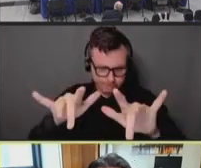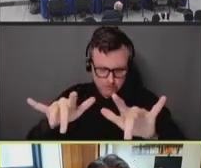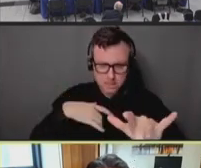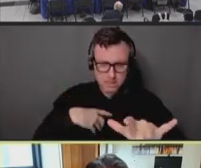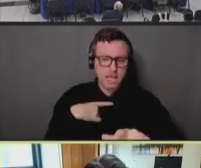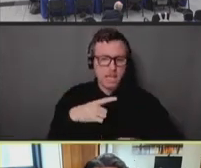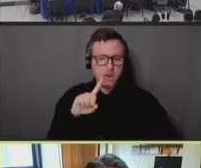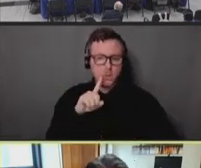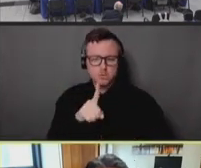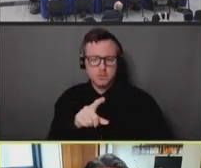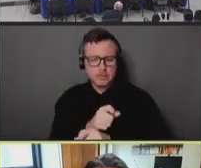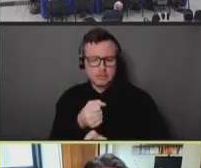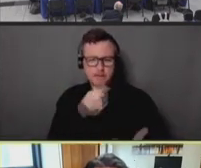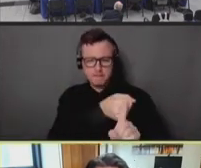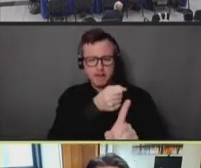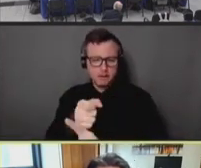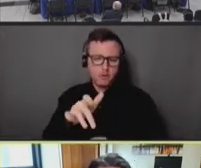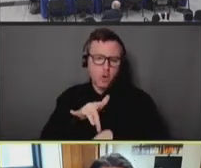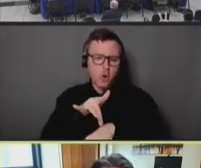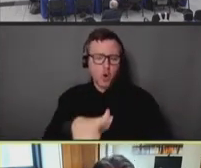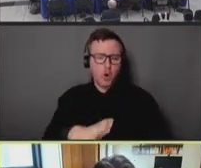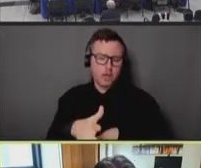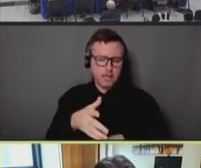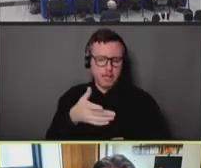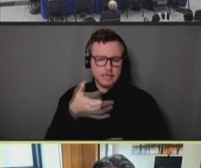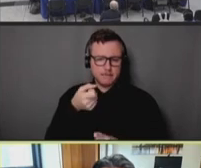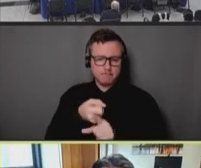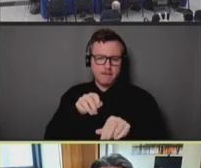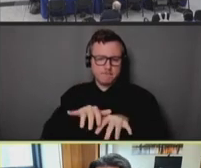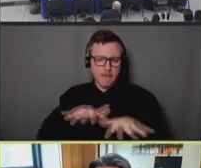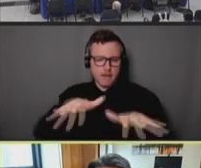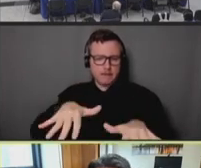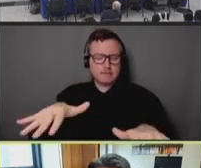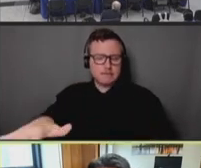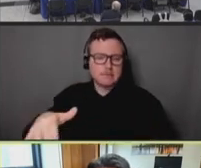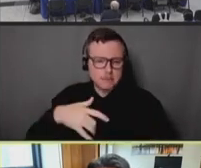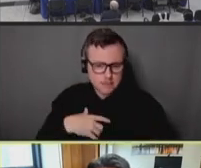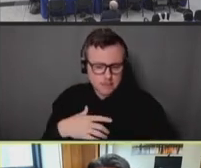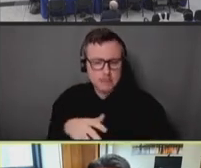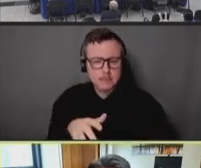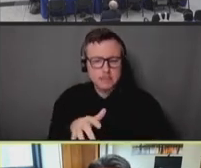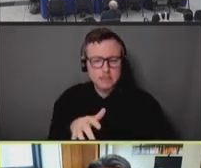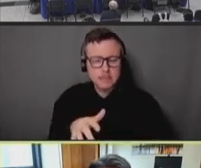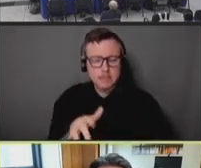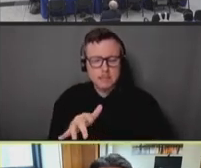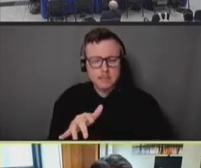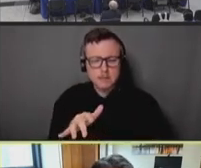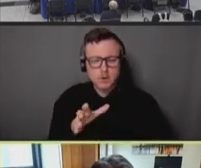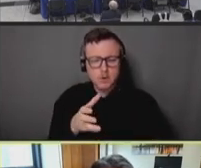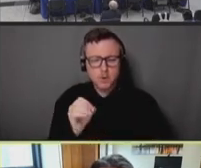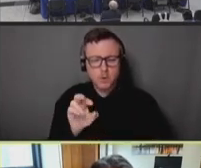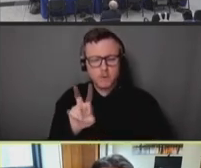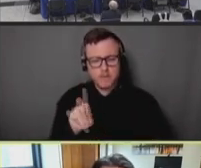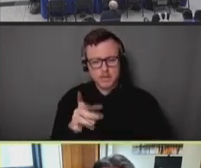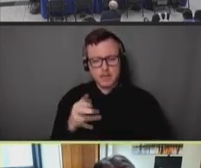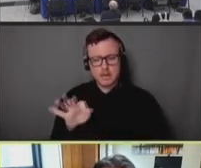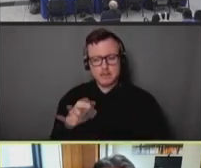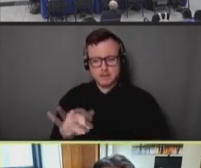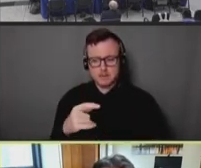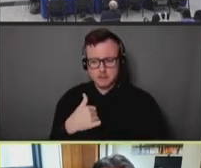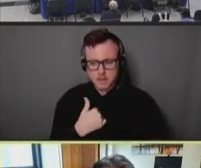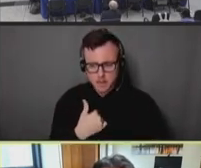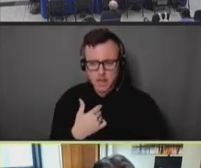by the early waves of COVID-19. And so, in those zip codes, we have a network of community-based